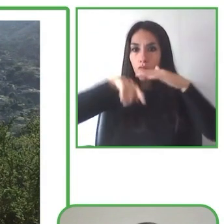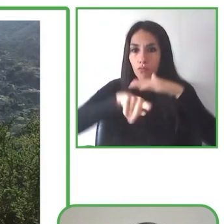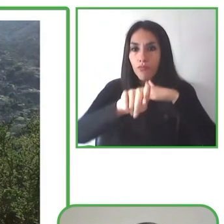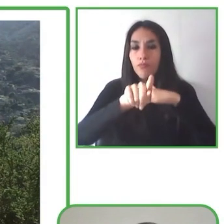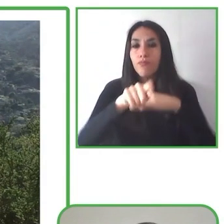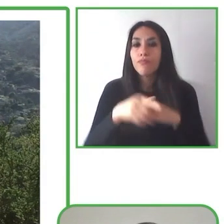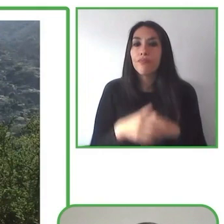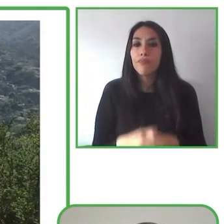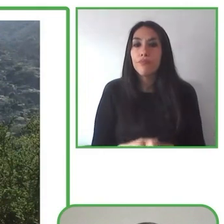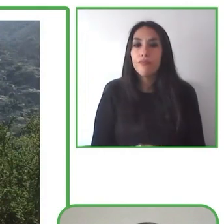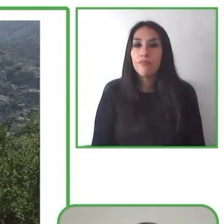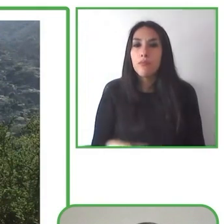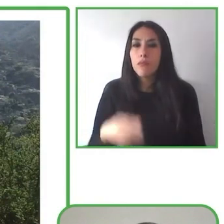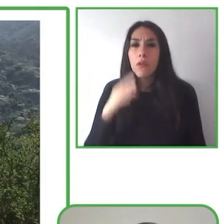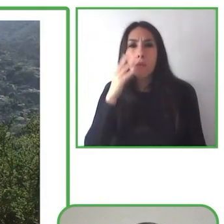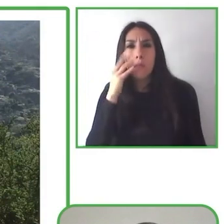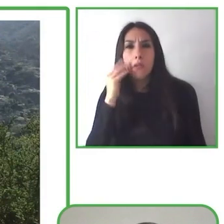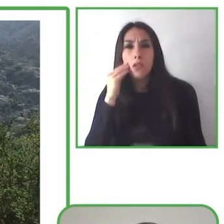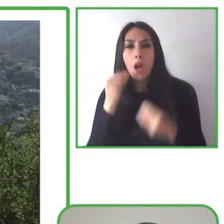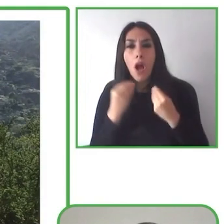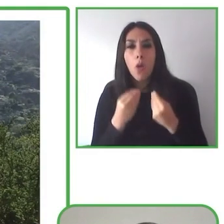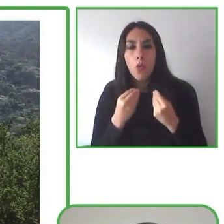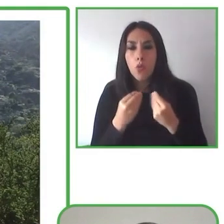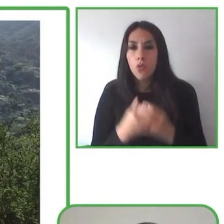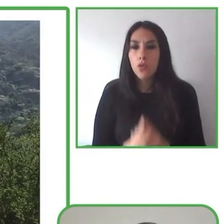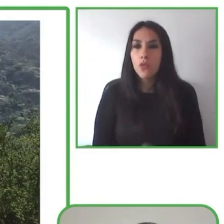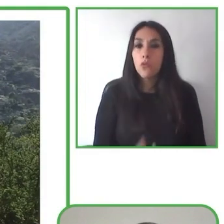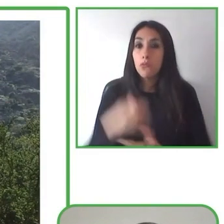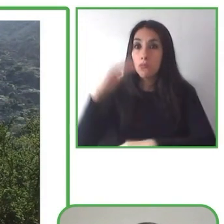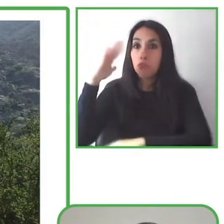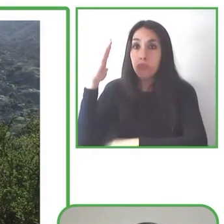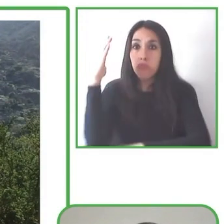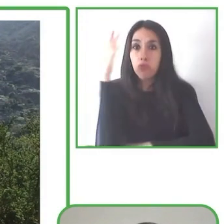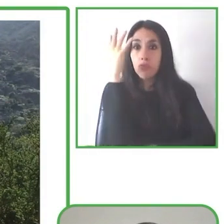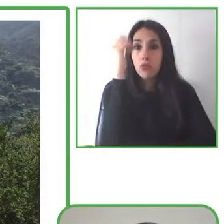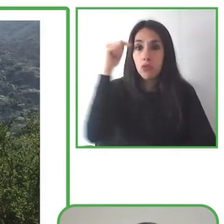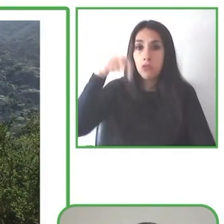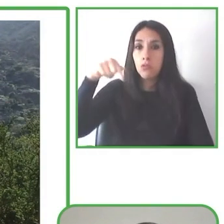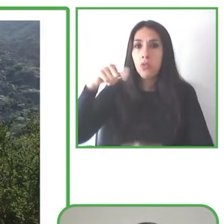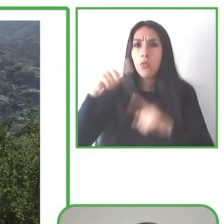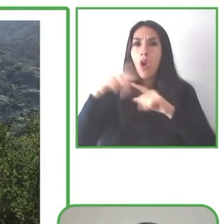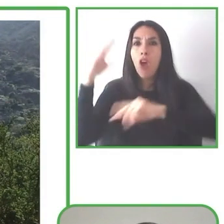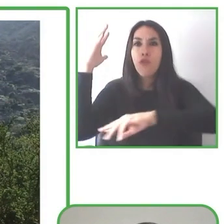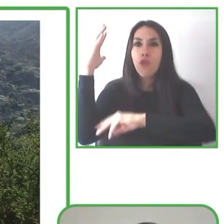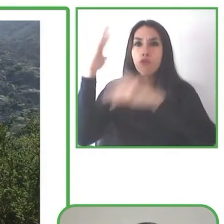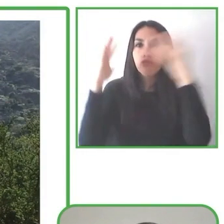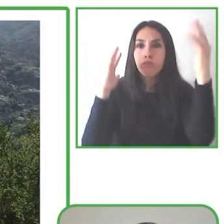We carry out these excursions in parks that have little or